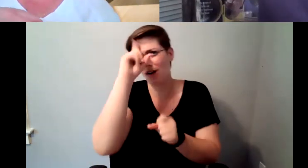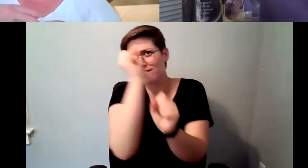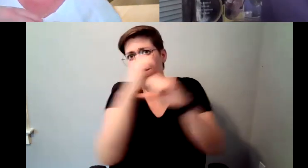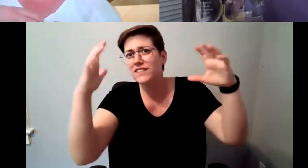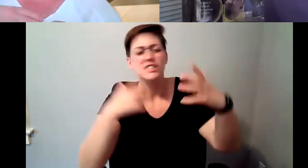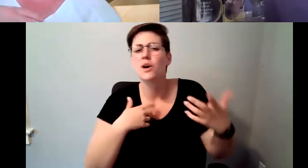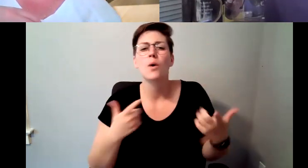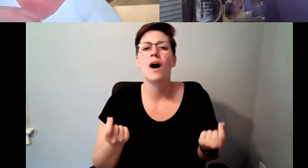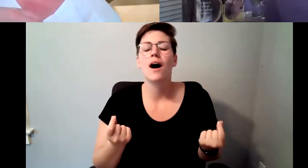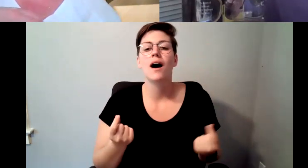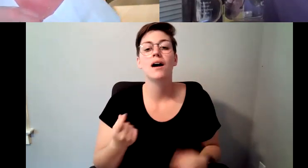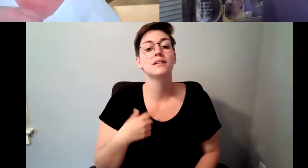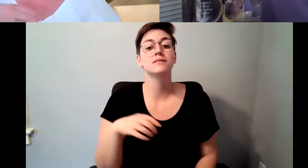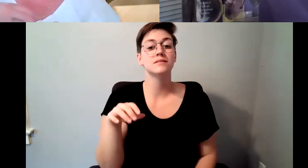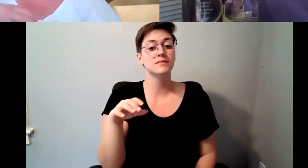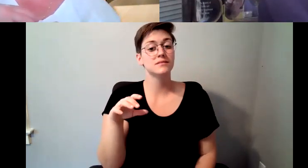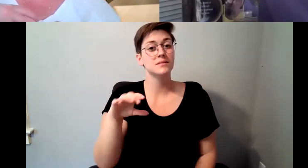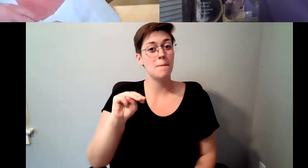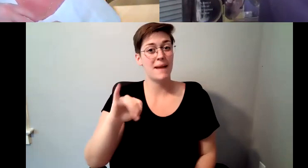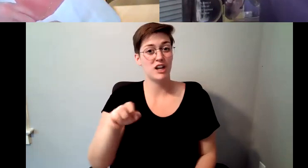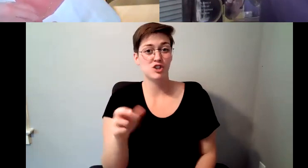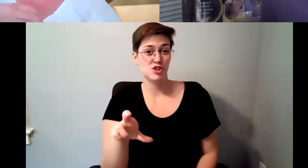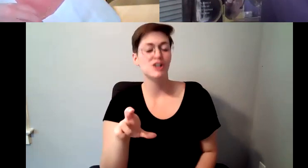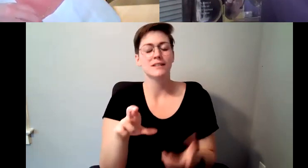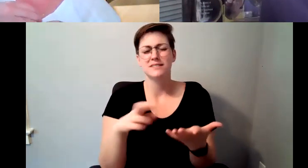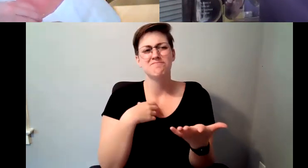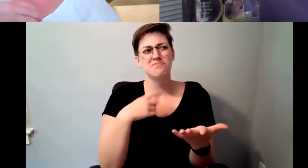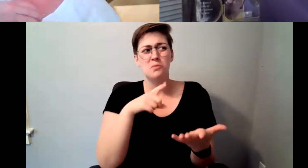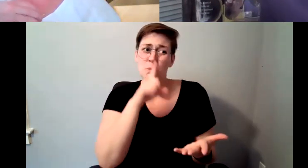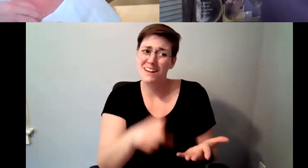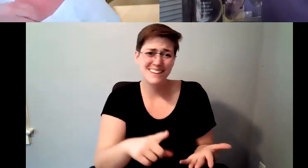D. Major Cohen: I think At first it was because I was older and because I had a lot of experience